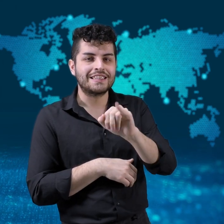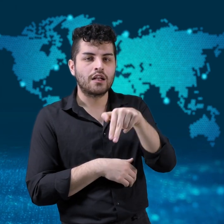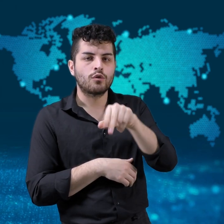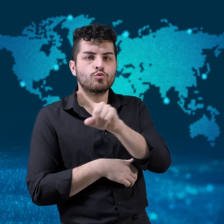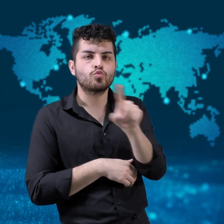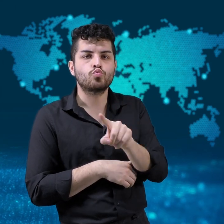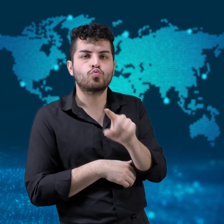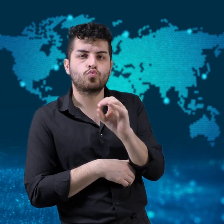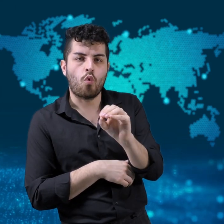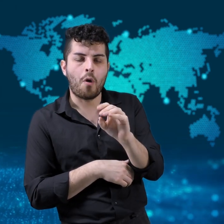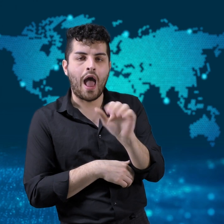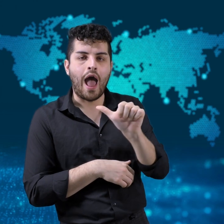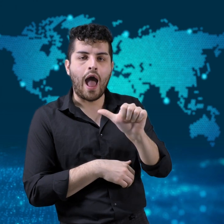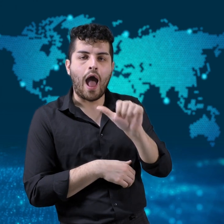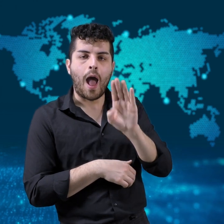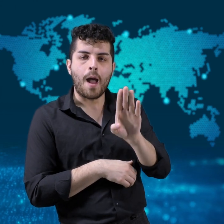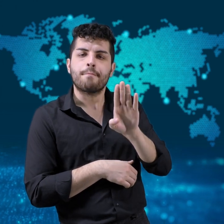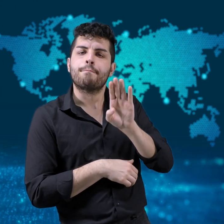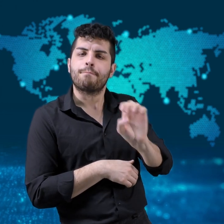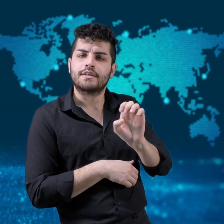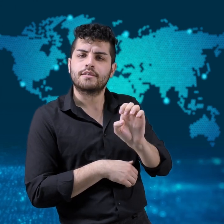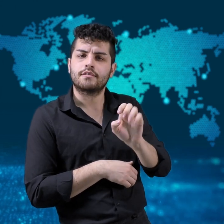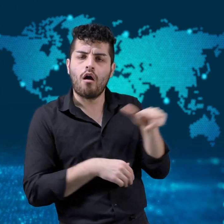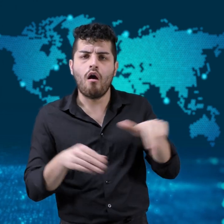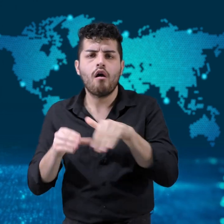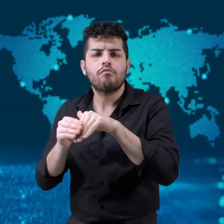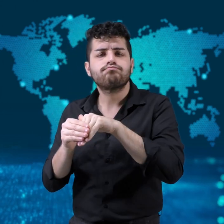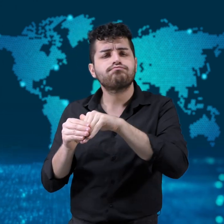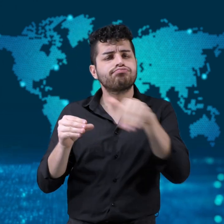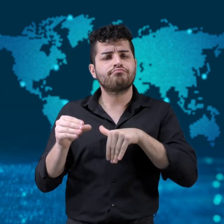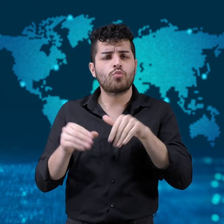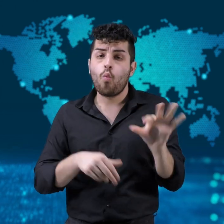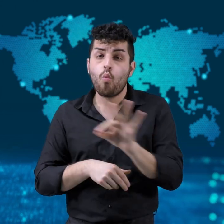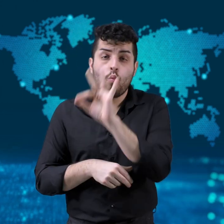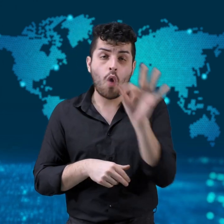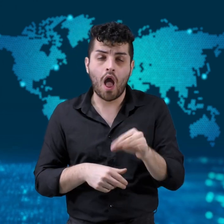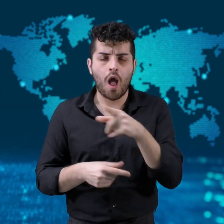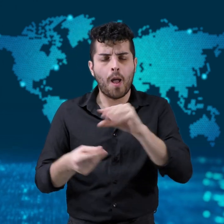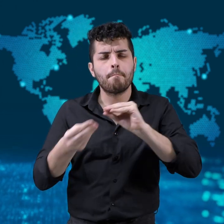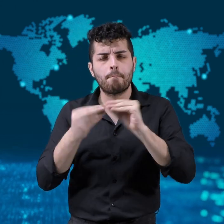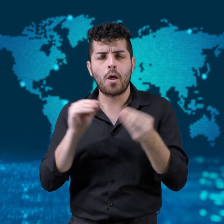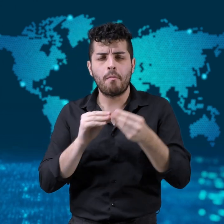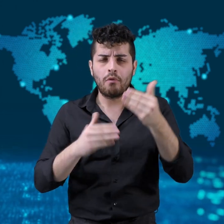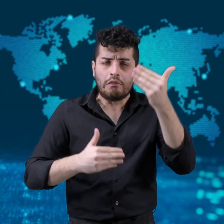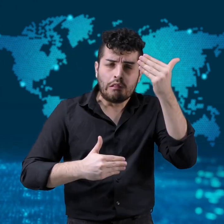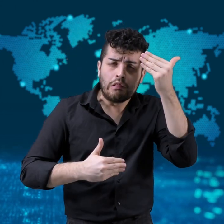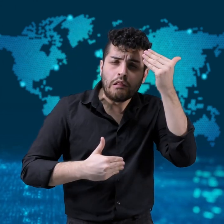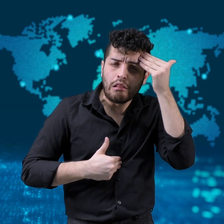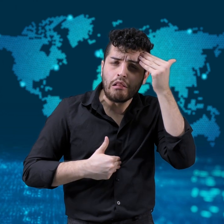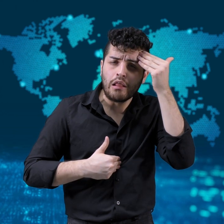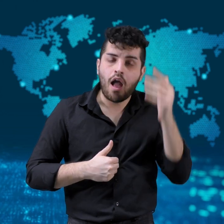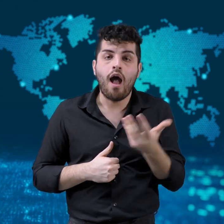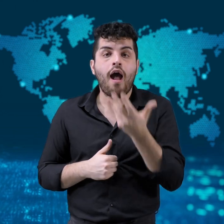Prime Minister Shinzo Abe resigned because of his health